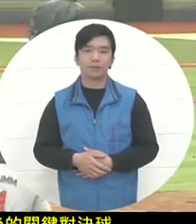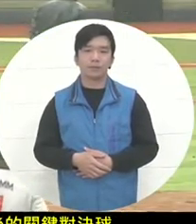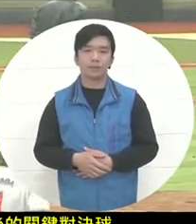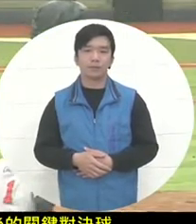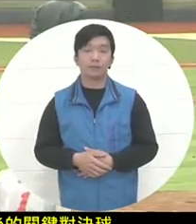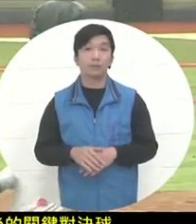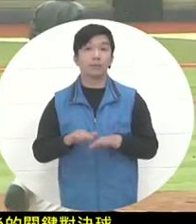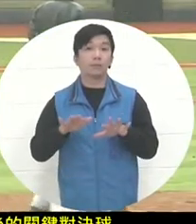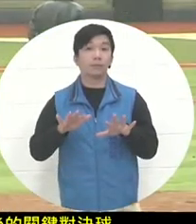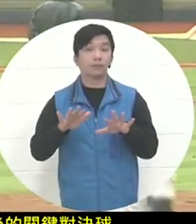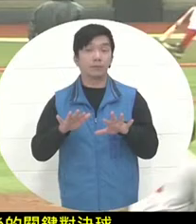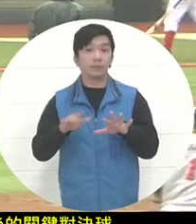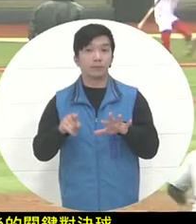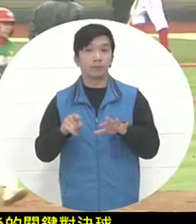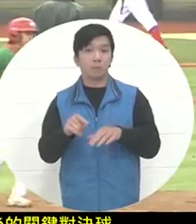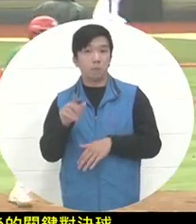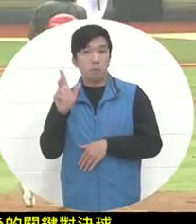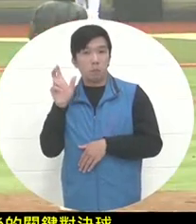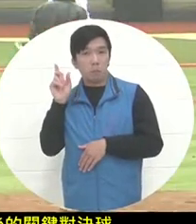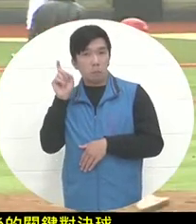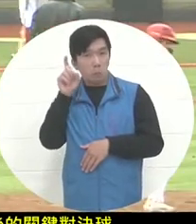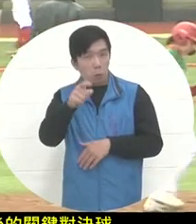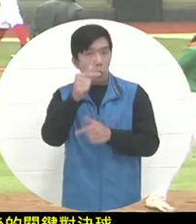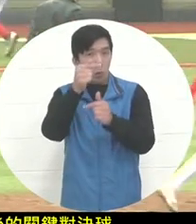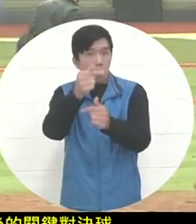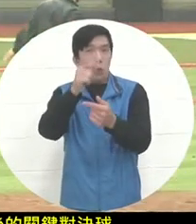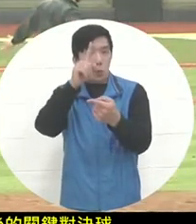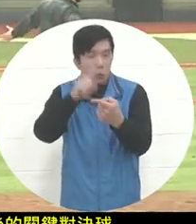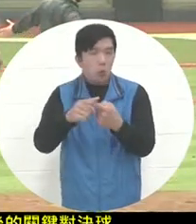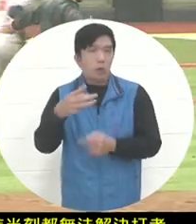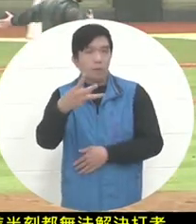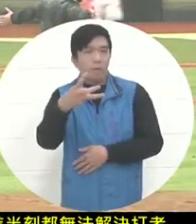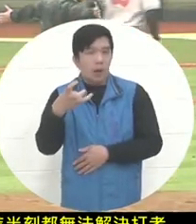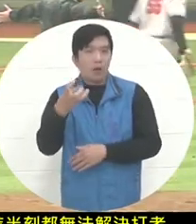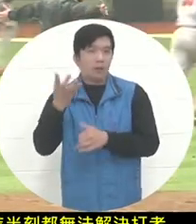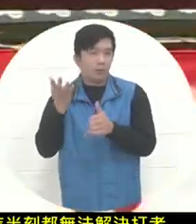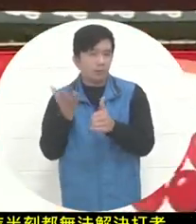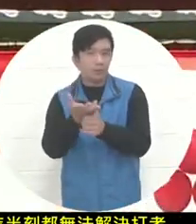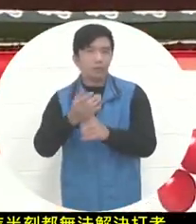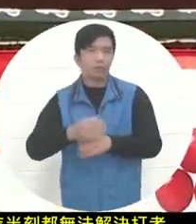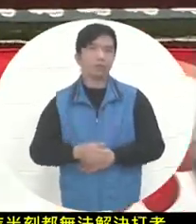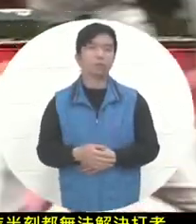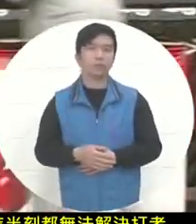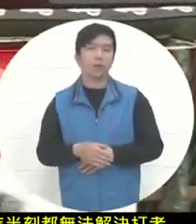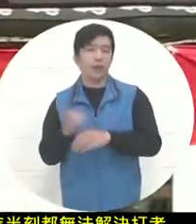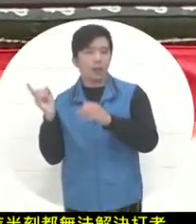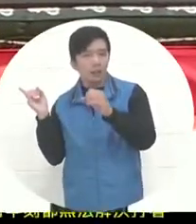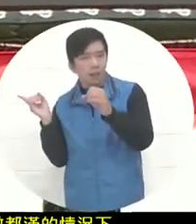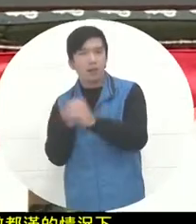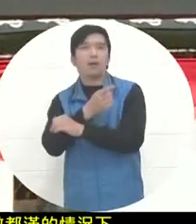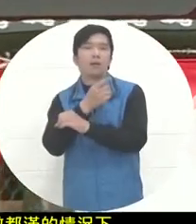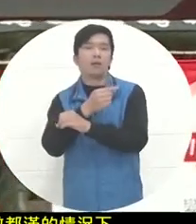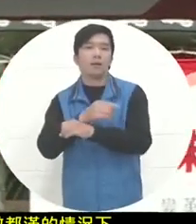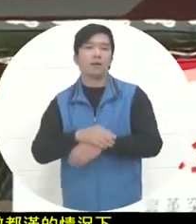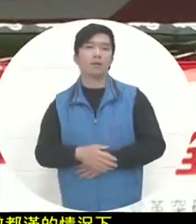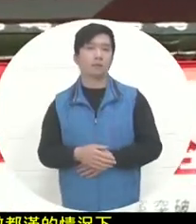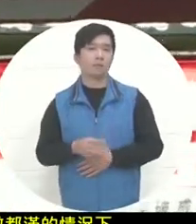the situation when the batter is full and the key ball is thrown. Then there is no way to hit this ball accurately. This third formation